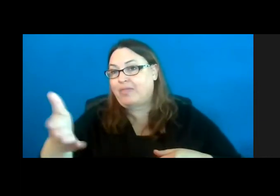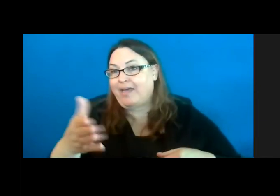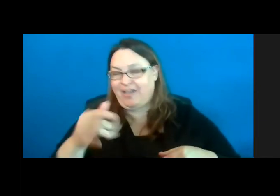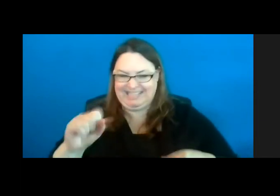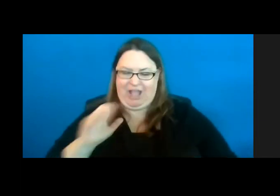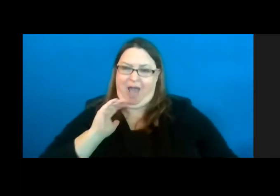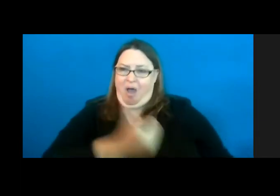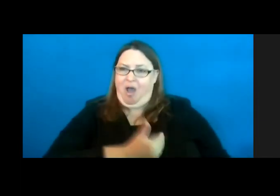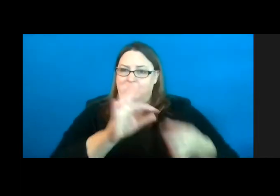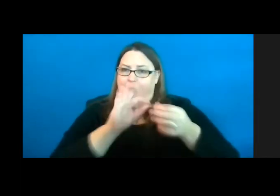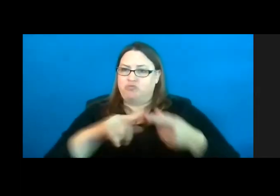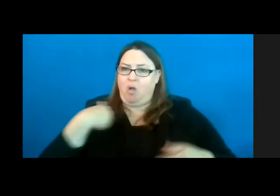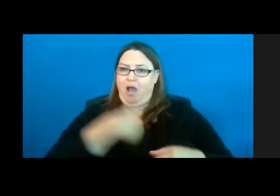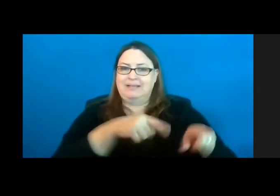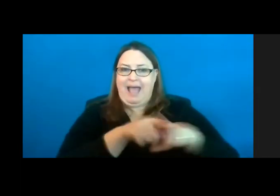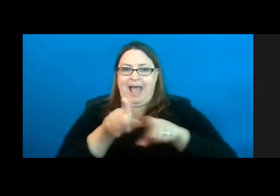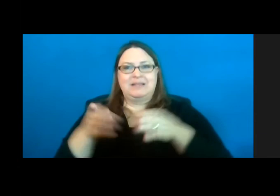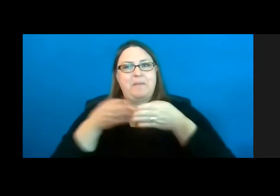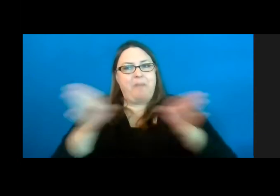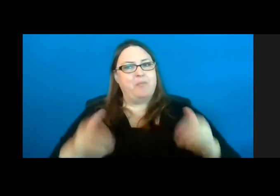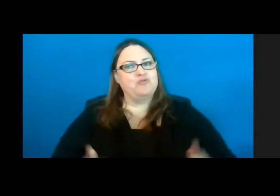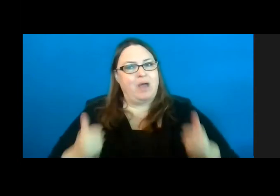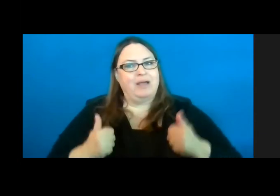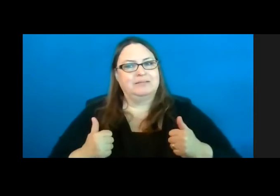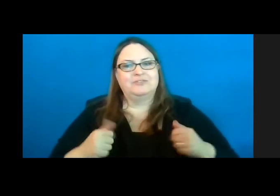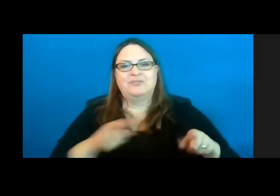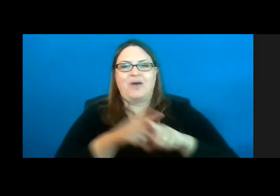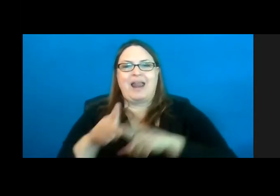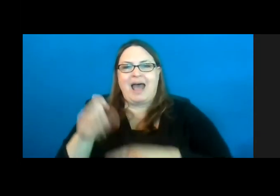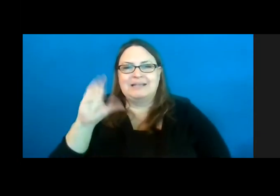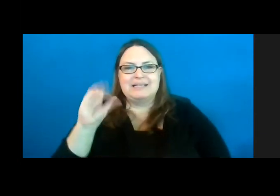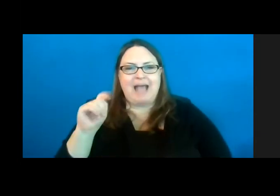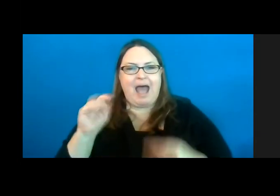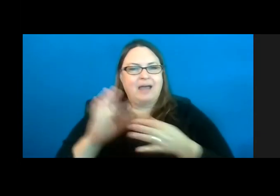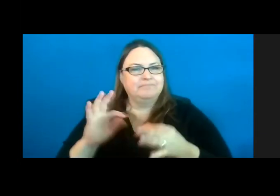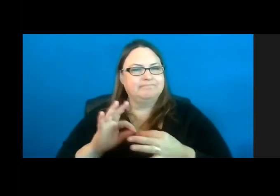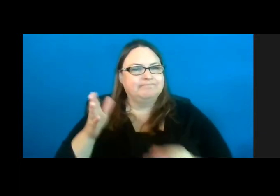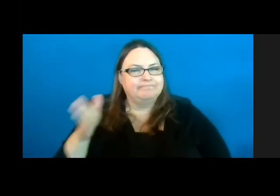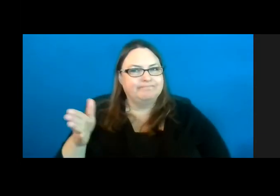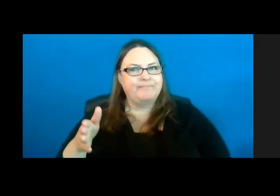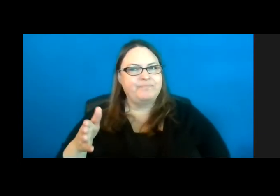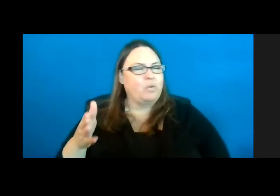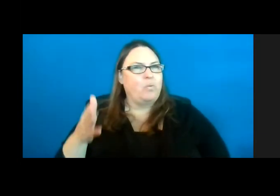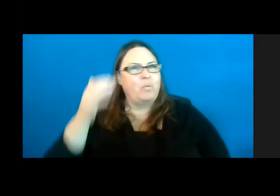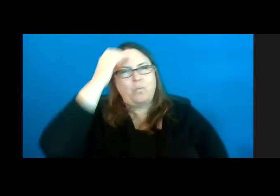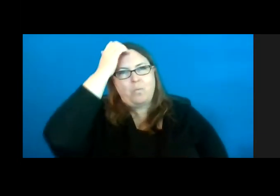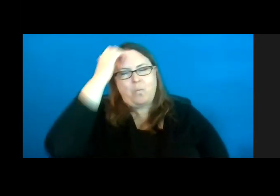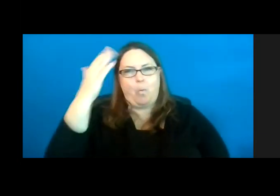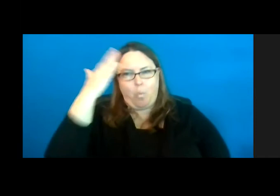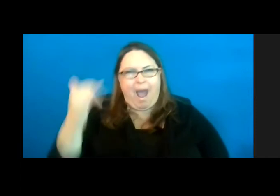So, kind of like what Scott was saying, “Why would Neal want to get out.”